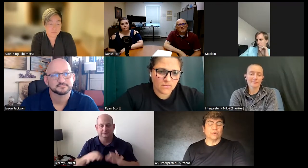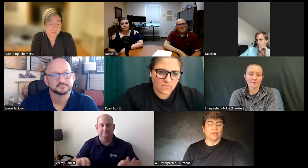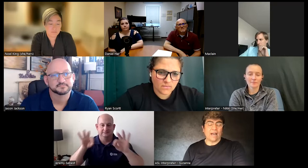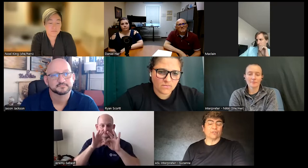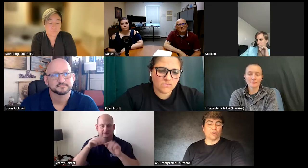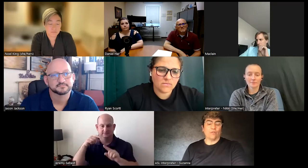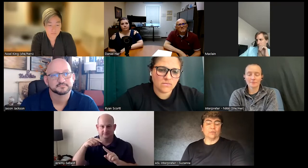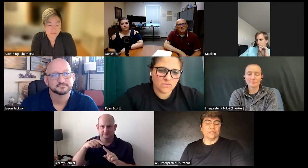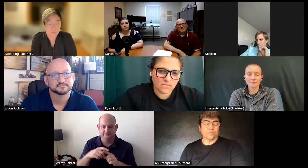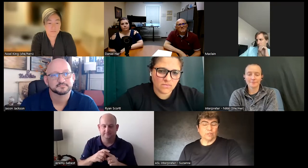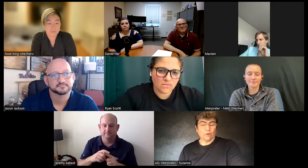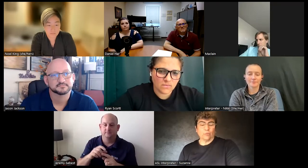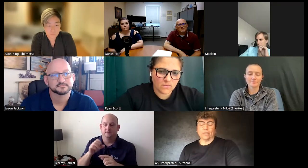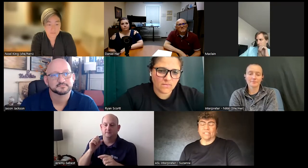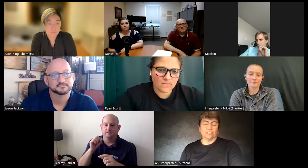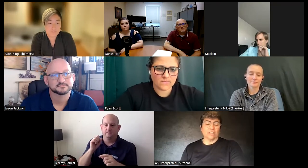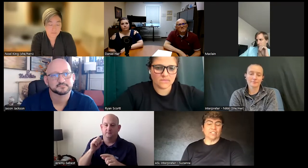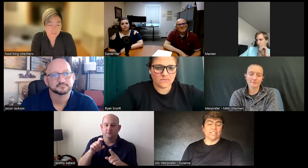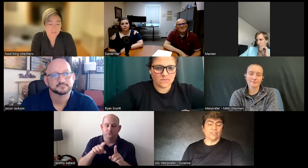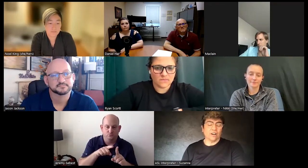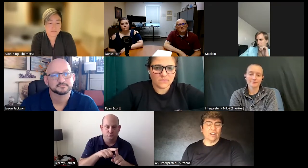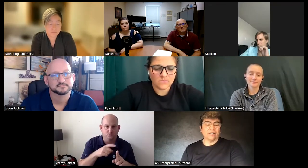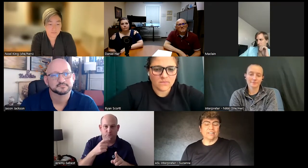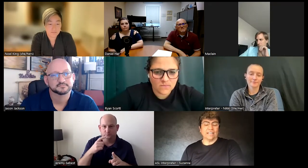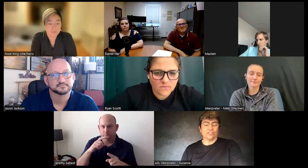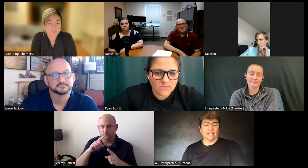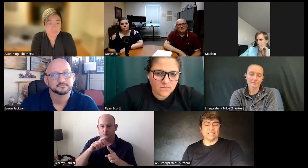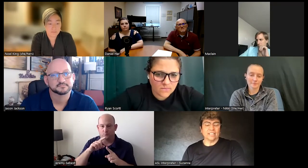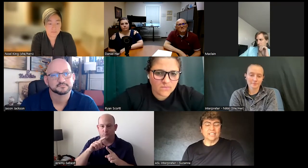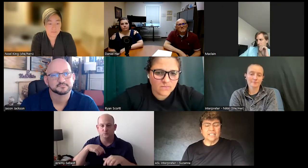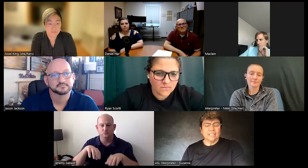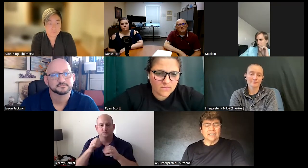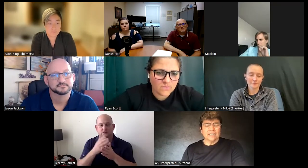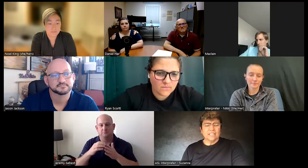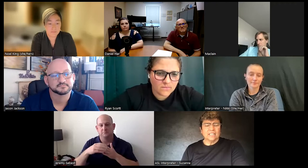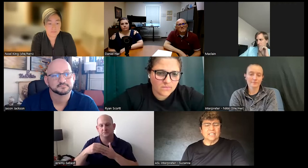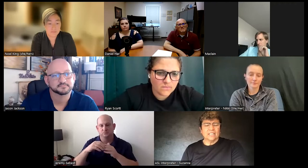after covet we you know we still got together on the internet